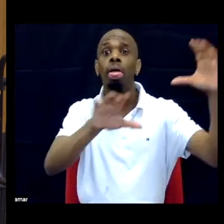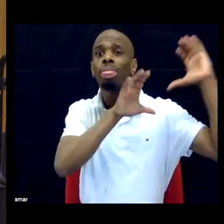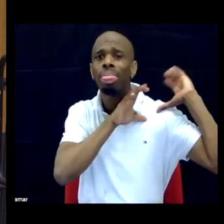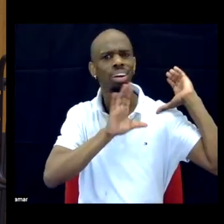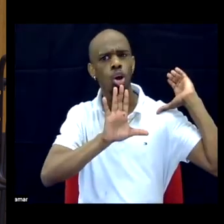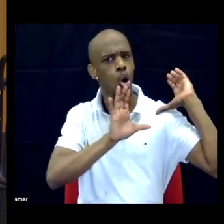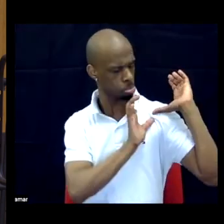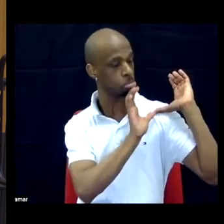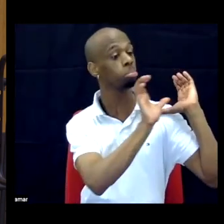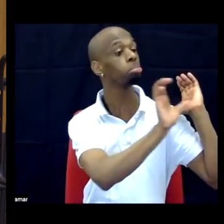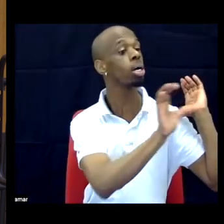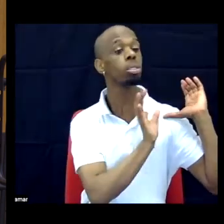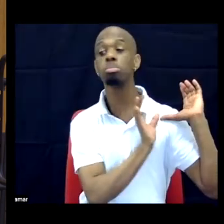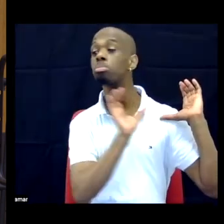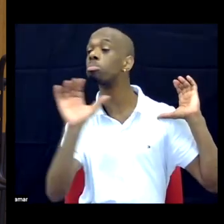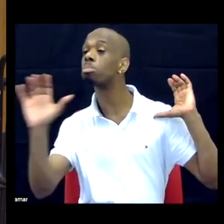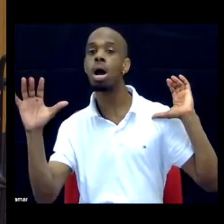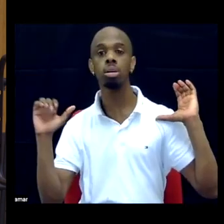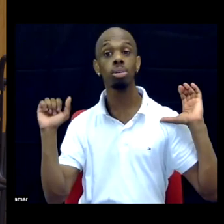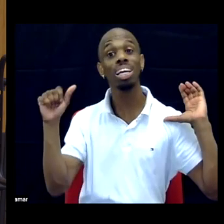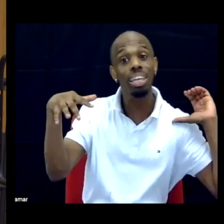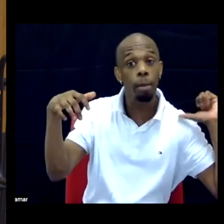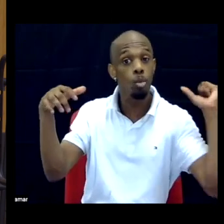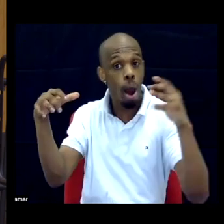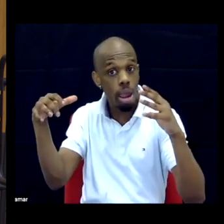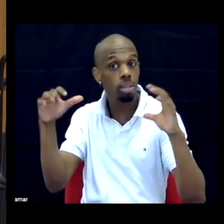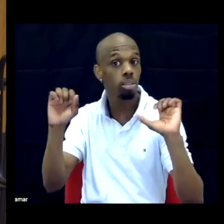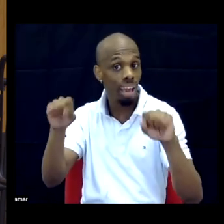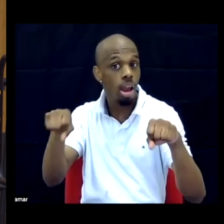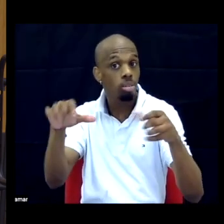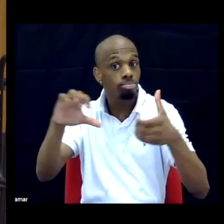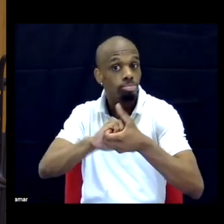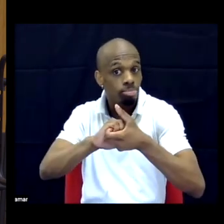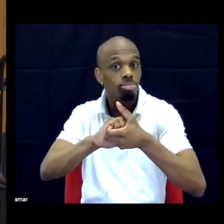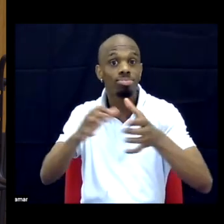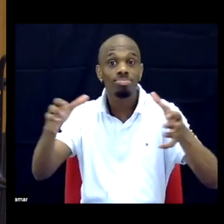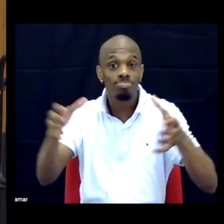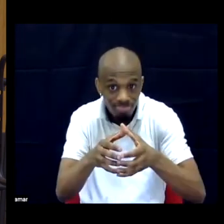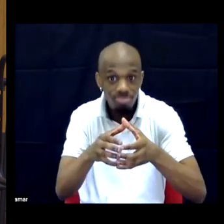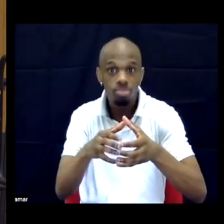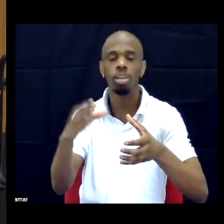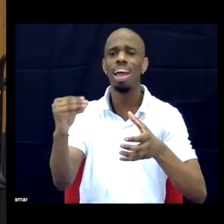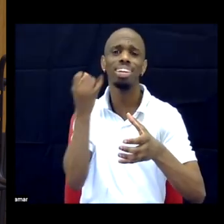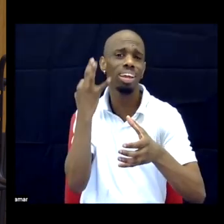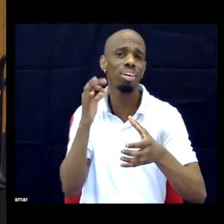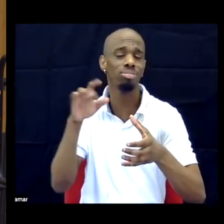people do things, collaborate with people, and, again, name when your work is white. Just name it.